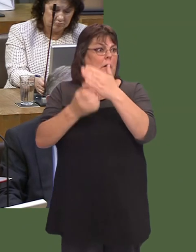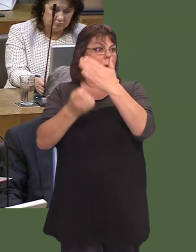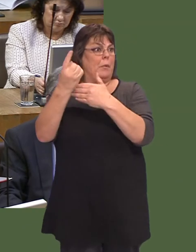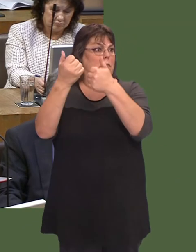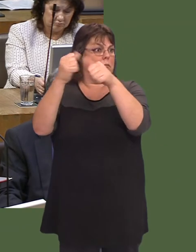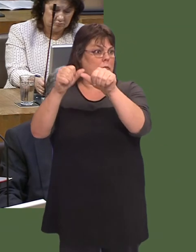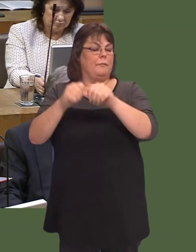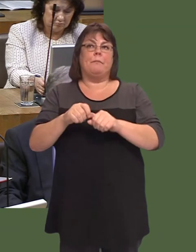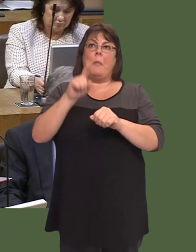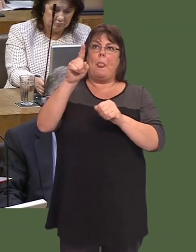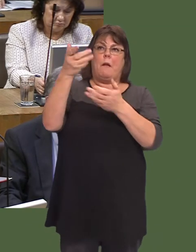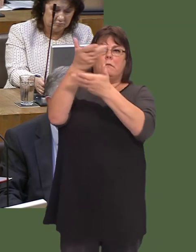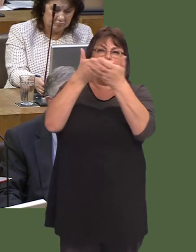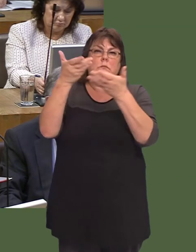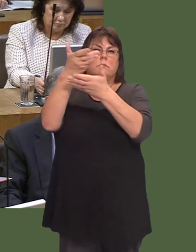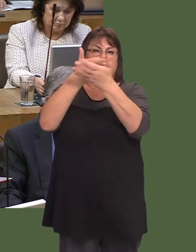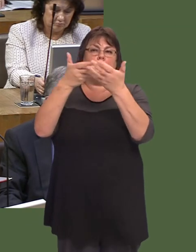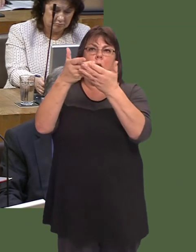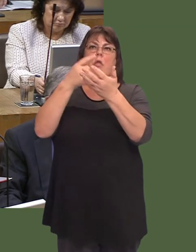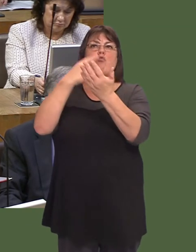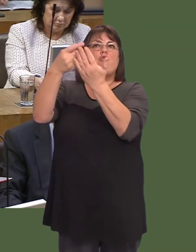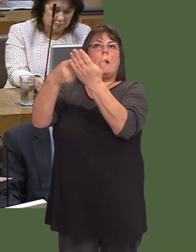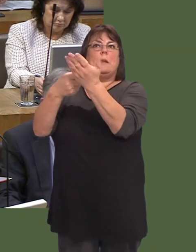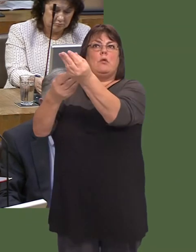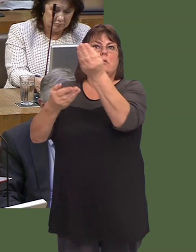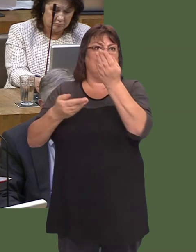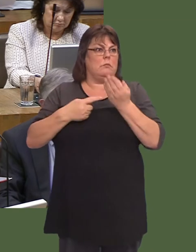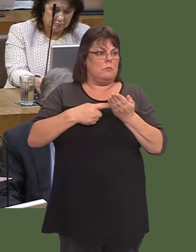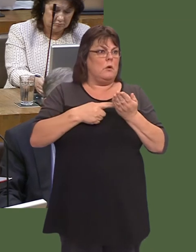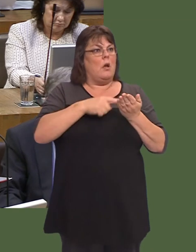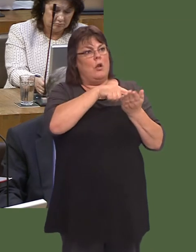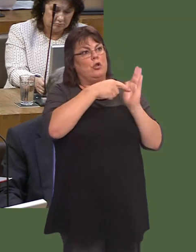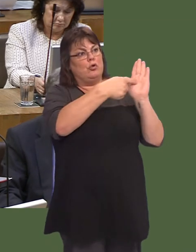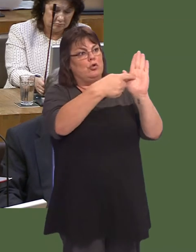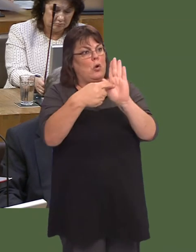Rydym niín gwybod beth yn nhw, maeín fater nawr iír byrddau iechyd weithio gydaíi gilydd